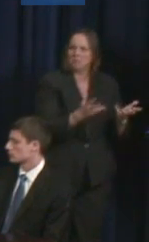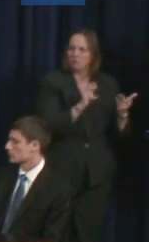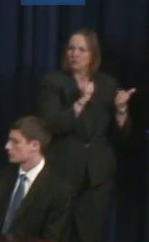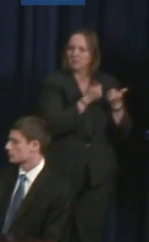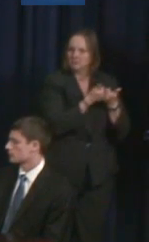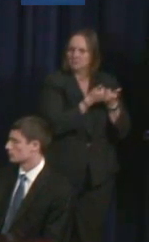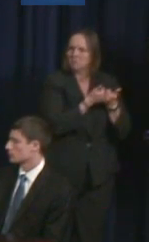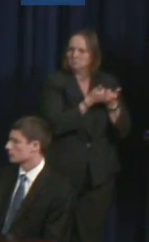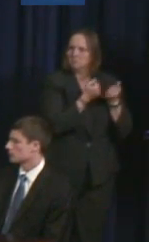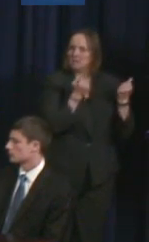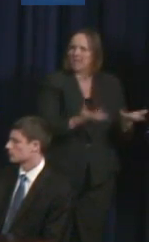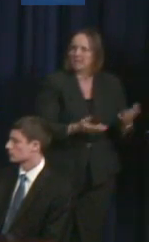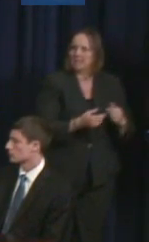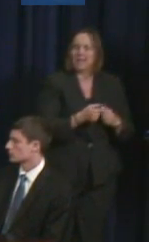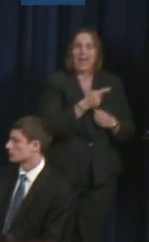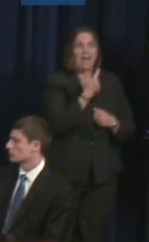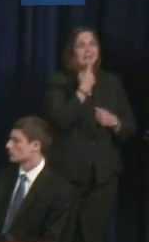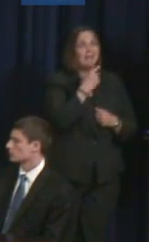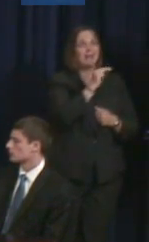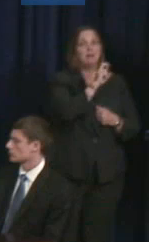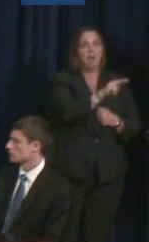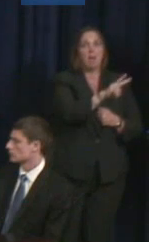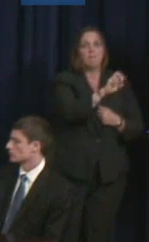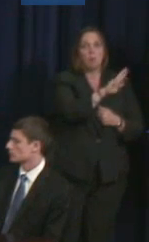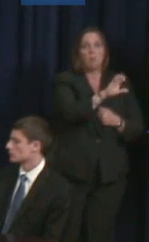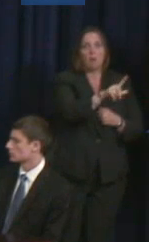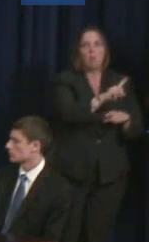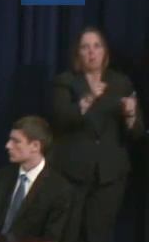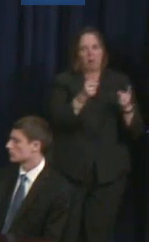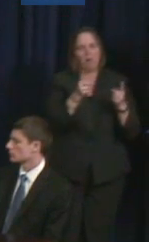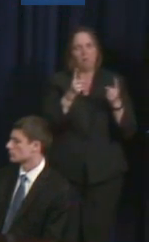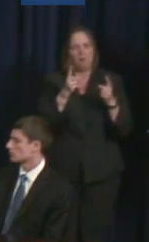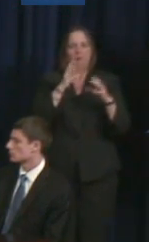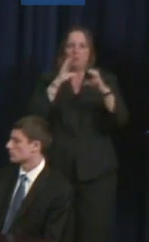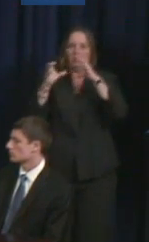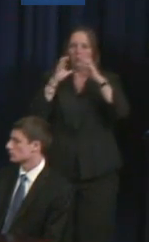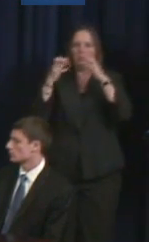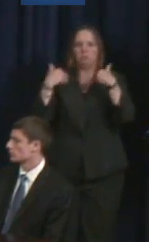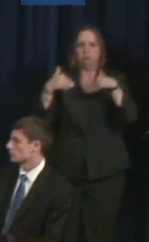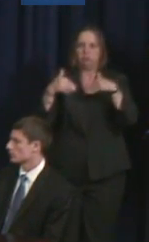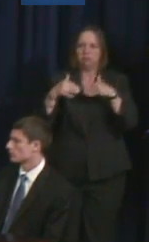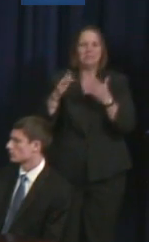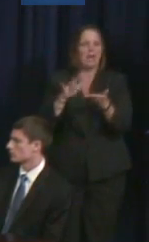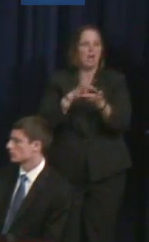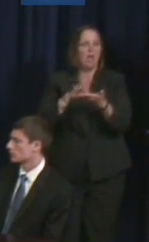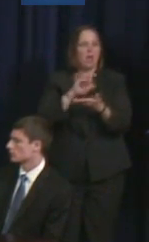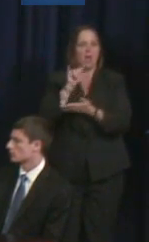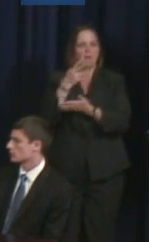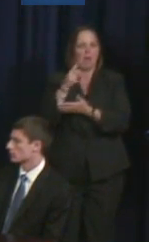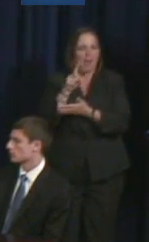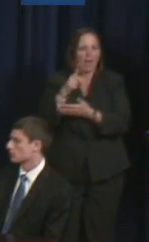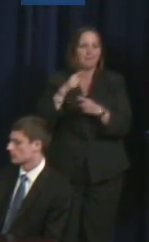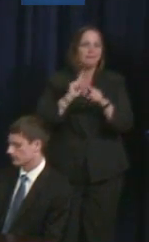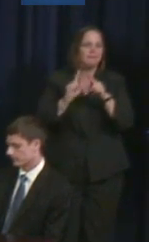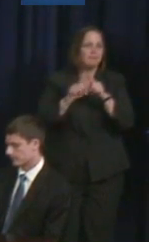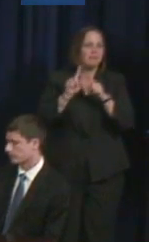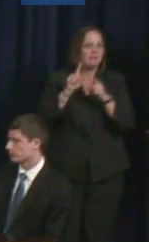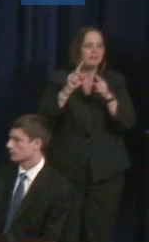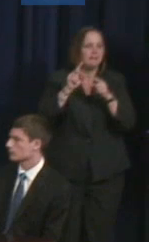always say he's non-verbal, but he's not non-communicative. He uses an iPad and an assistive community device to help him communicate to us.